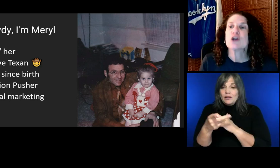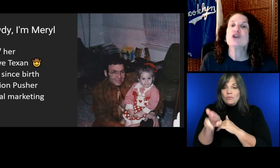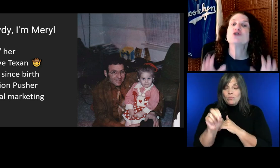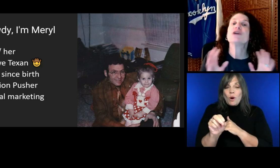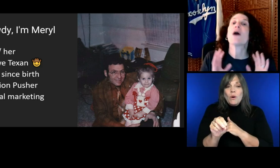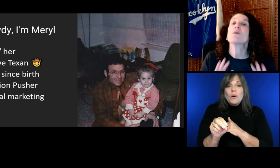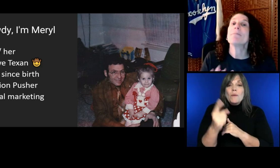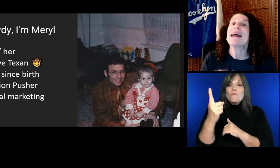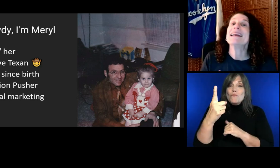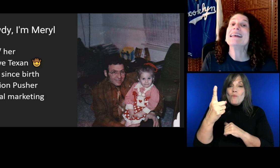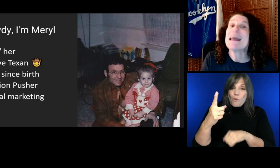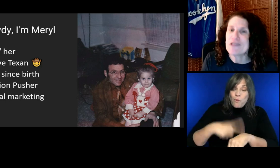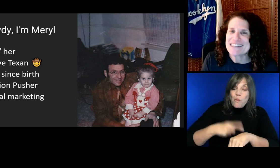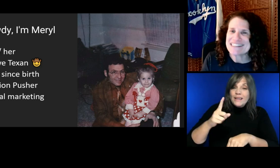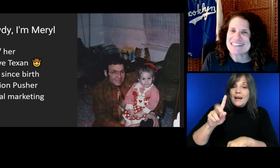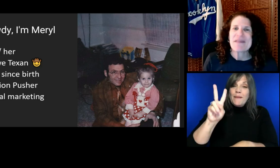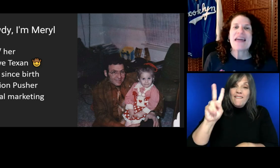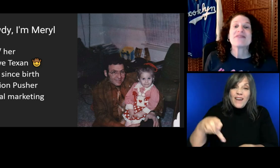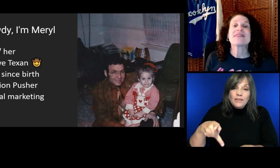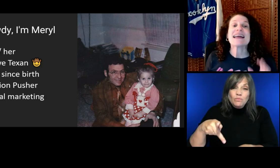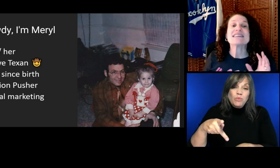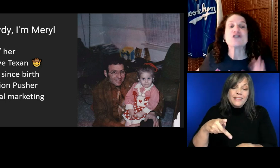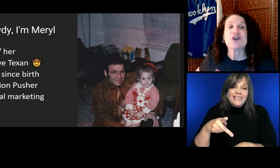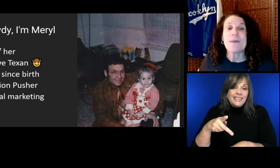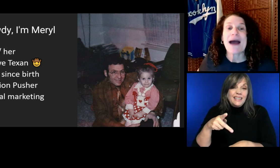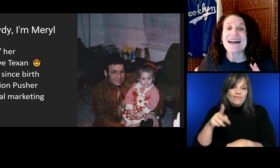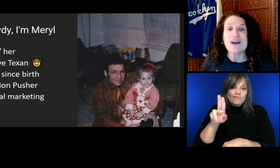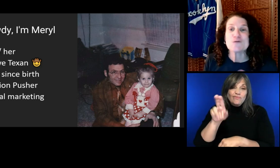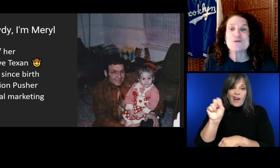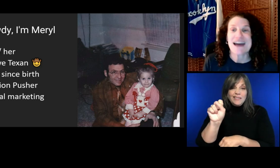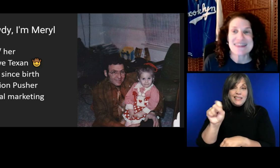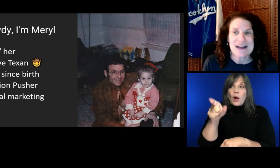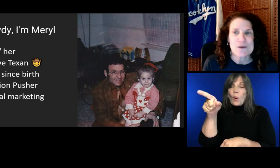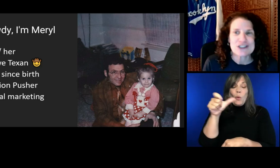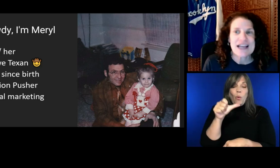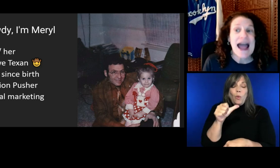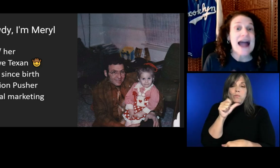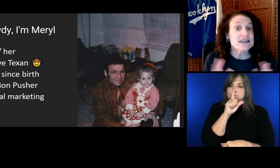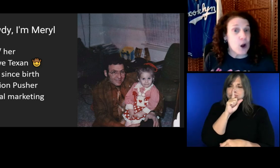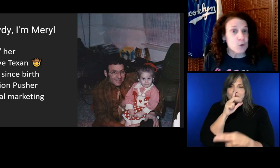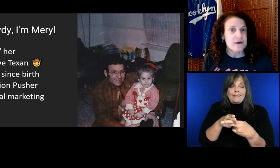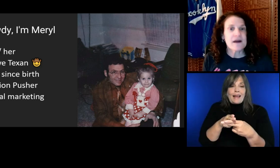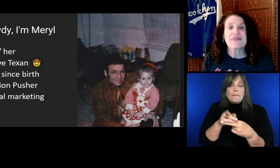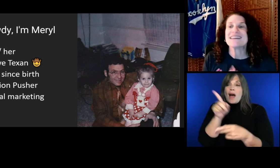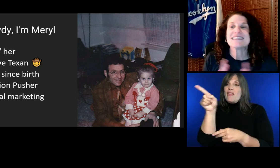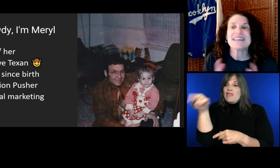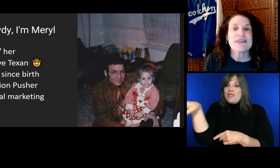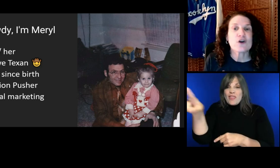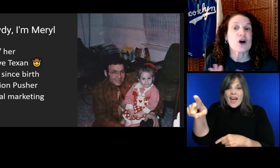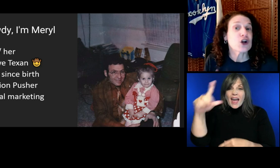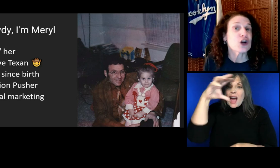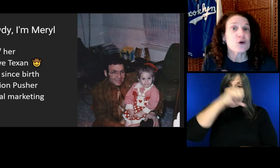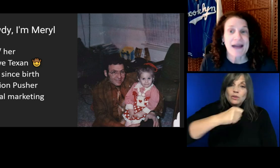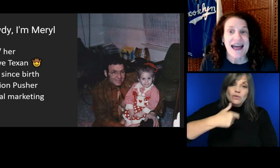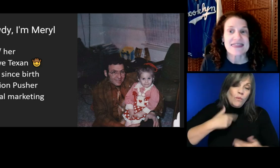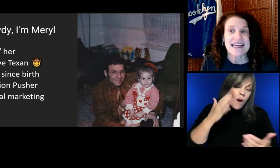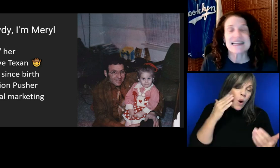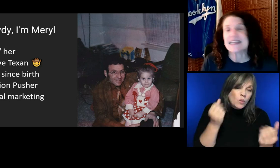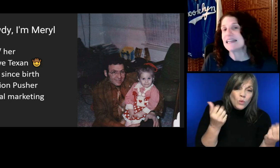Even accessibility pros and one Vice President who shall remain nameless. They assume I know Sign Language. I don't. That's neither a good or bad thing.